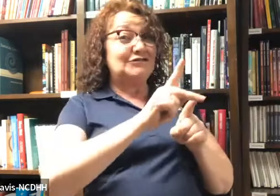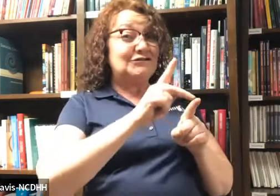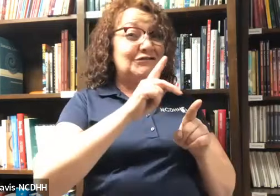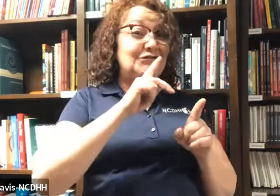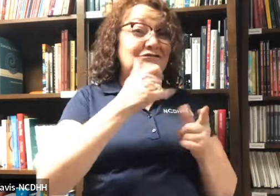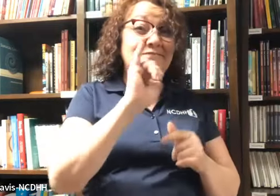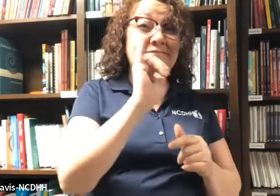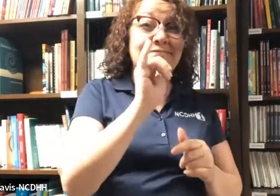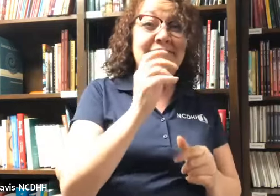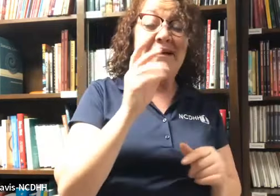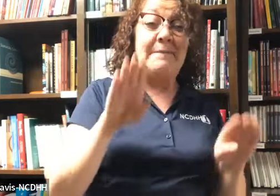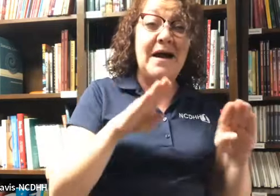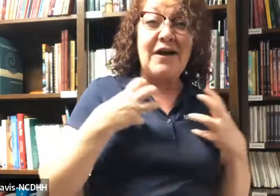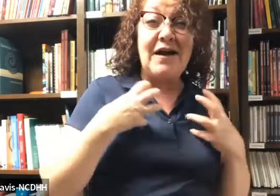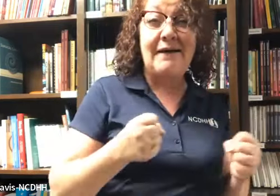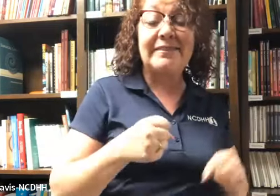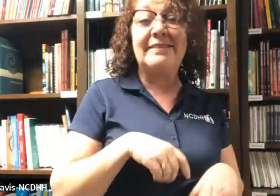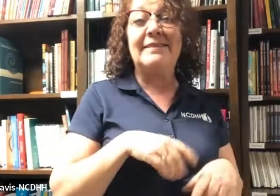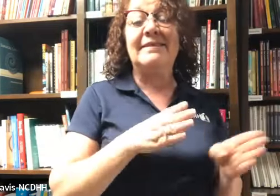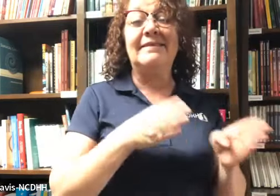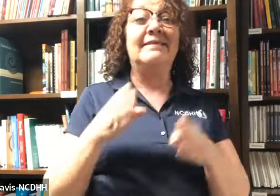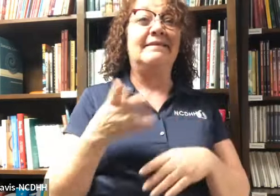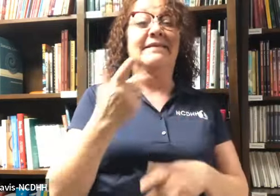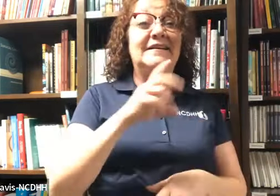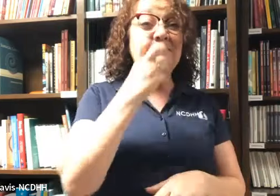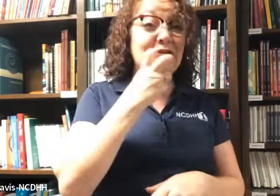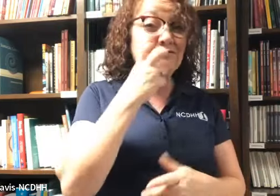professionals who are looking for resources, someone in behavioral health,